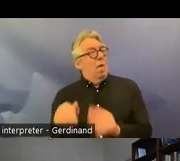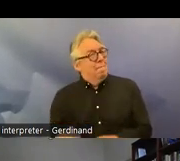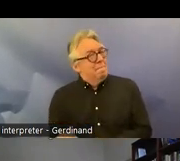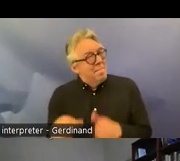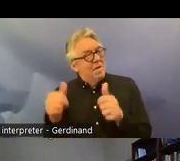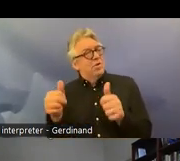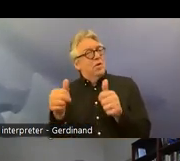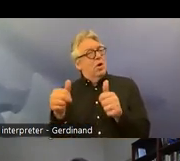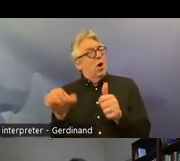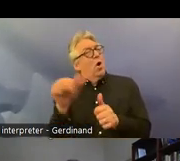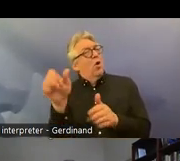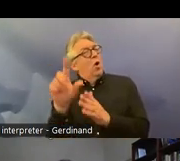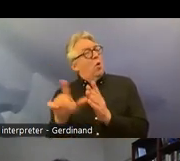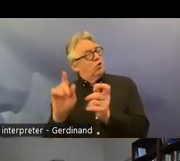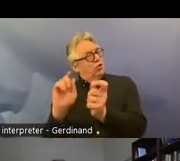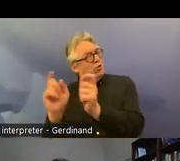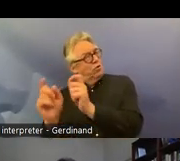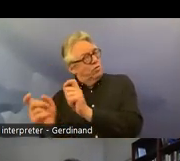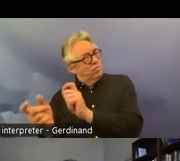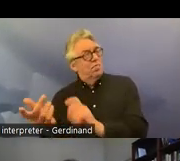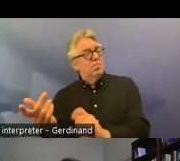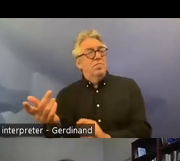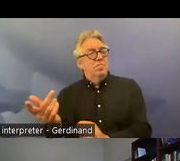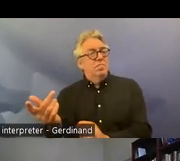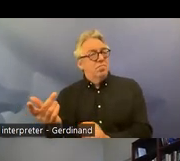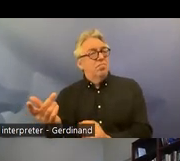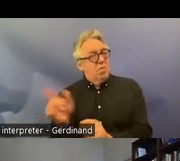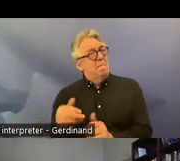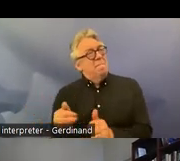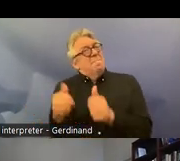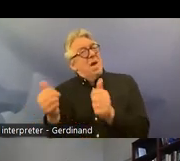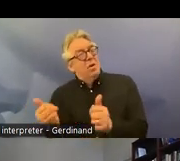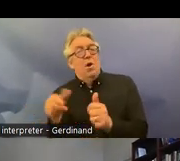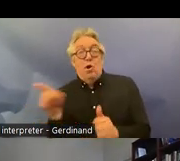of the convention to amend current legislation and they suggest a large